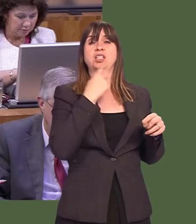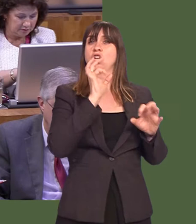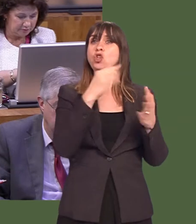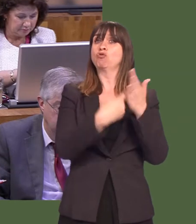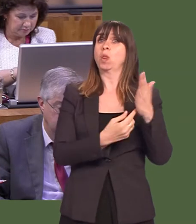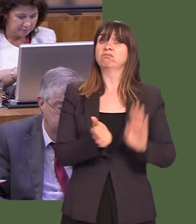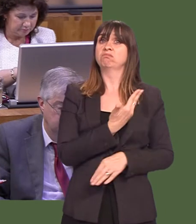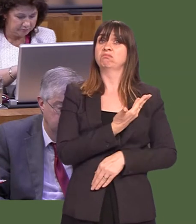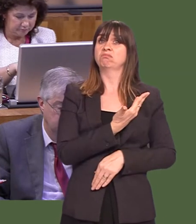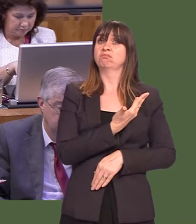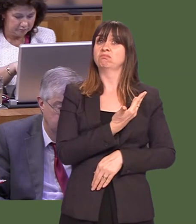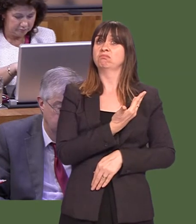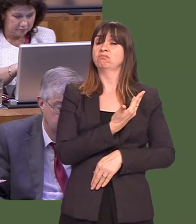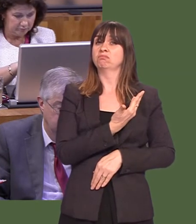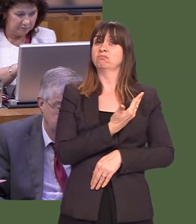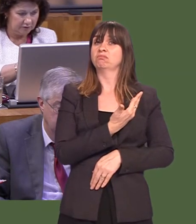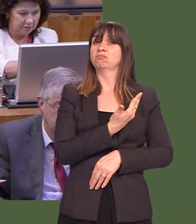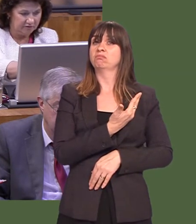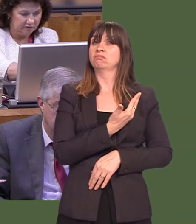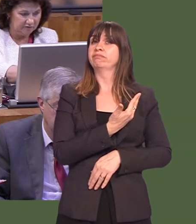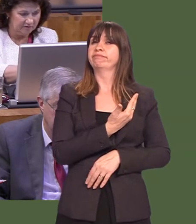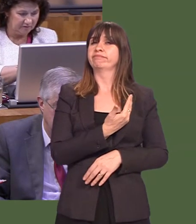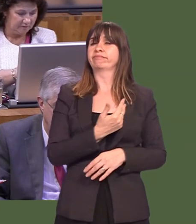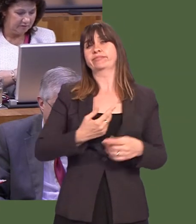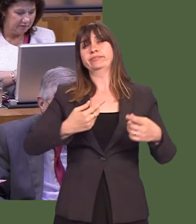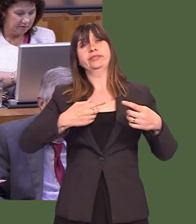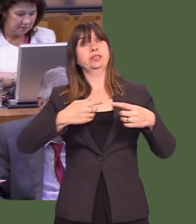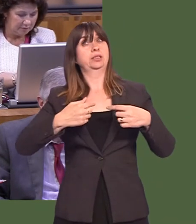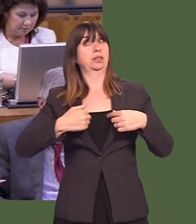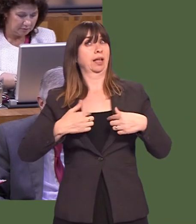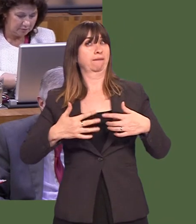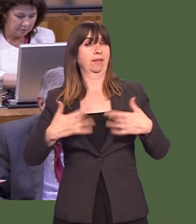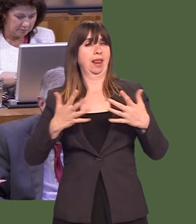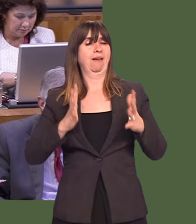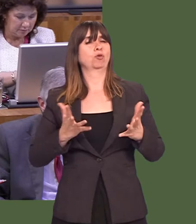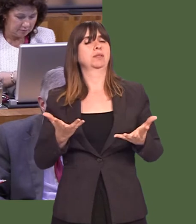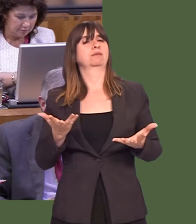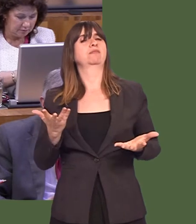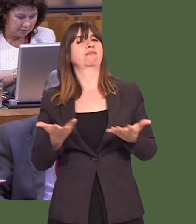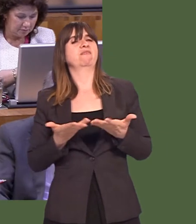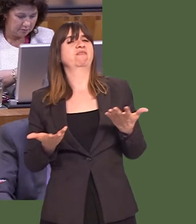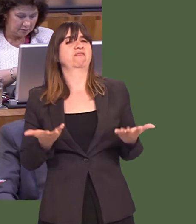any state aid rules at all. Now, we have to come to a position, which I think is perfectly reasonable, where we